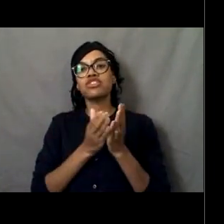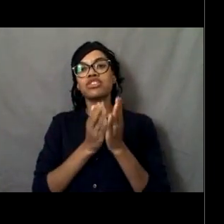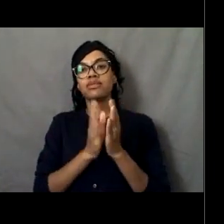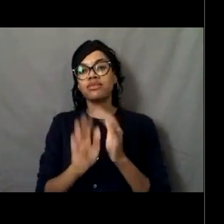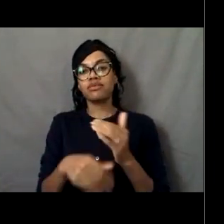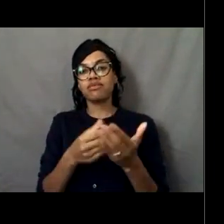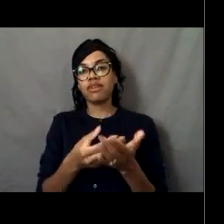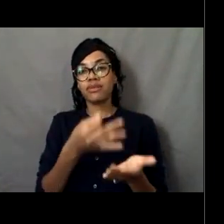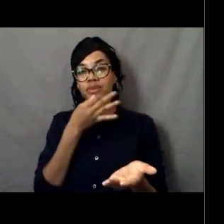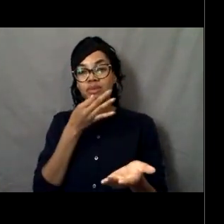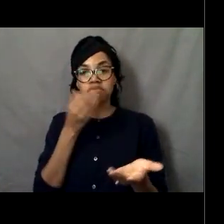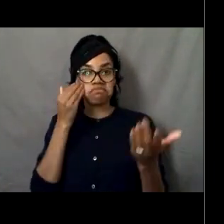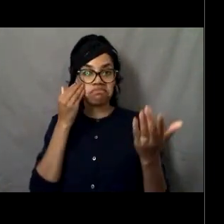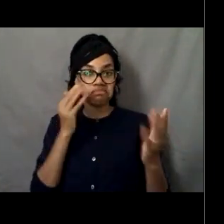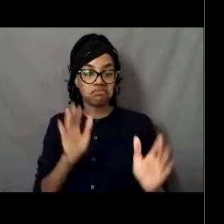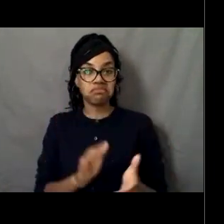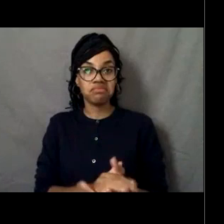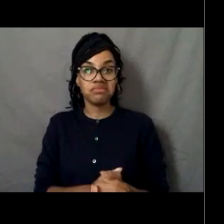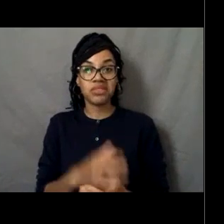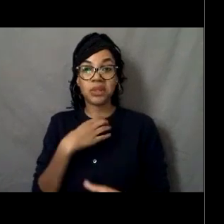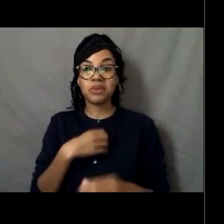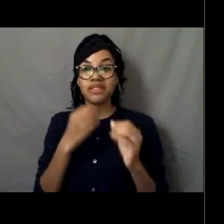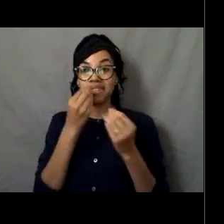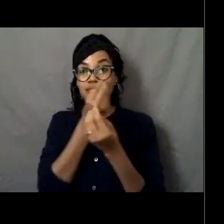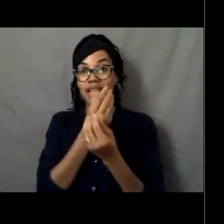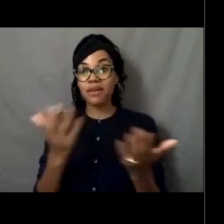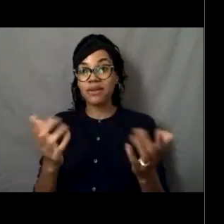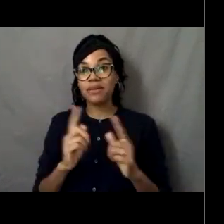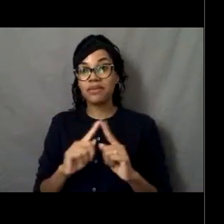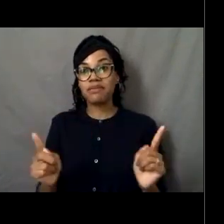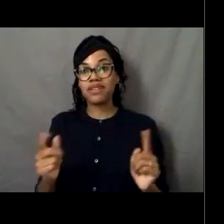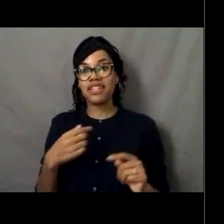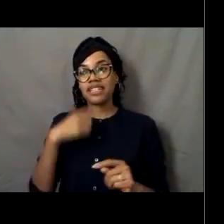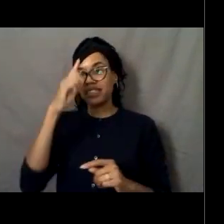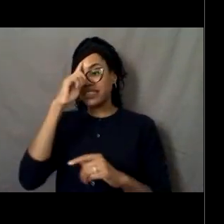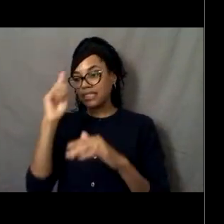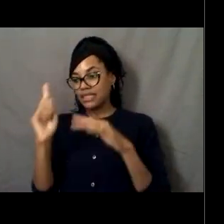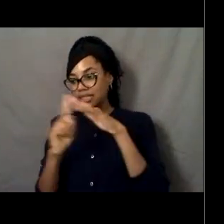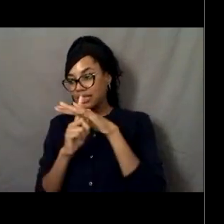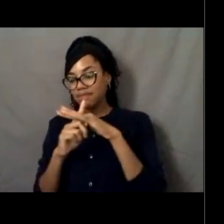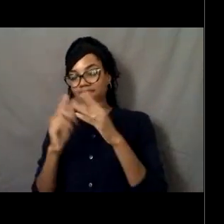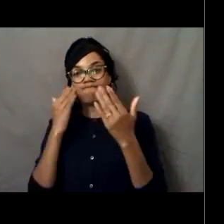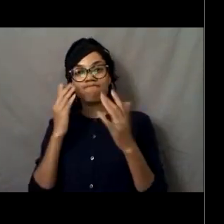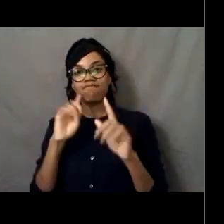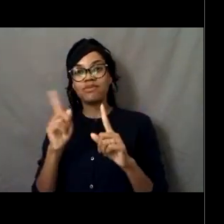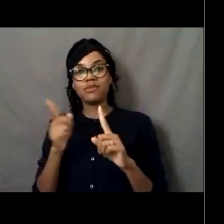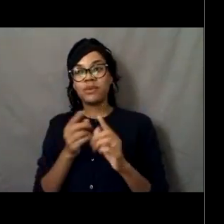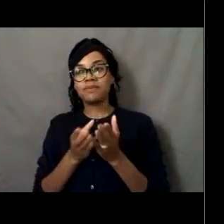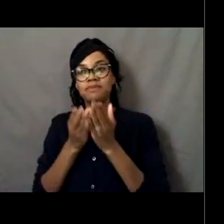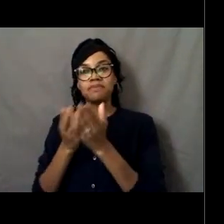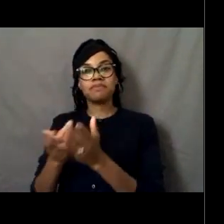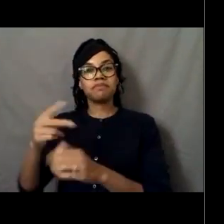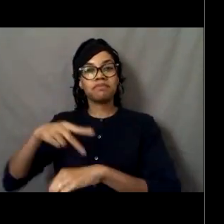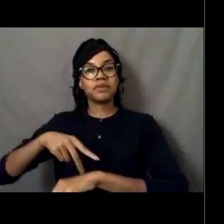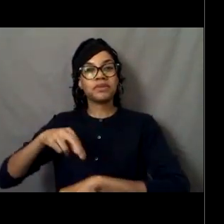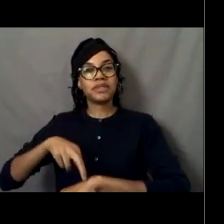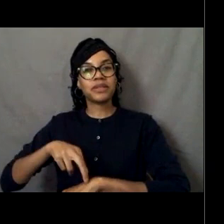I wish I could tell you but off the top of my head, I don't know. [Lisa] Oh, and that reminds me that I just...